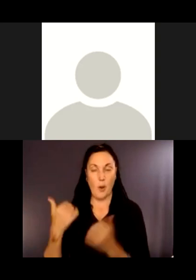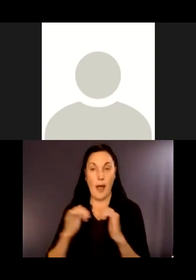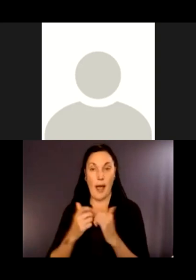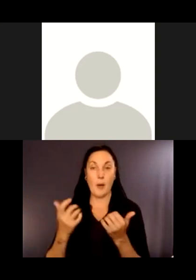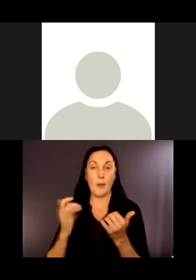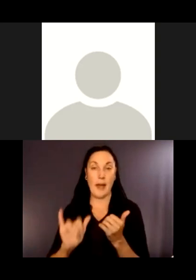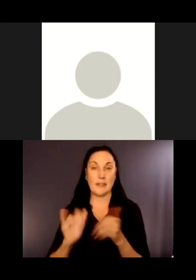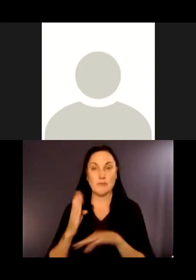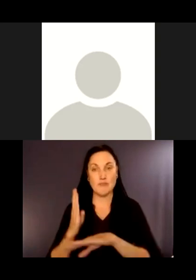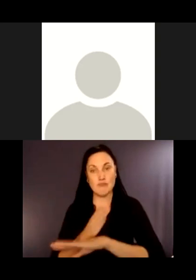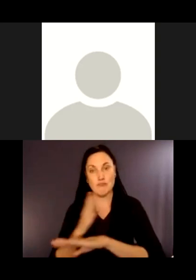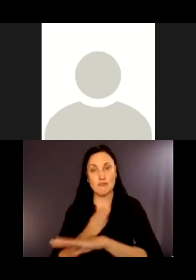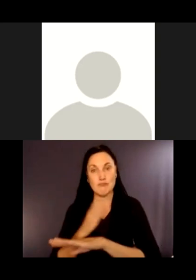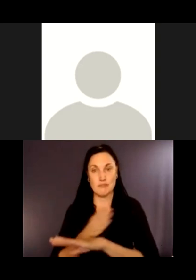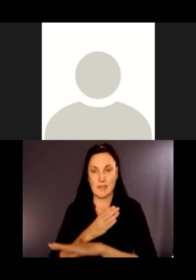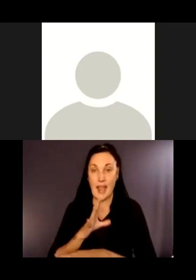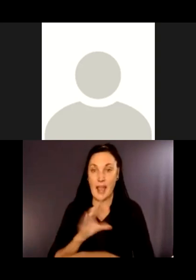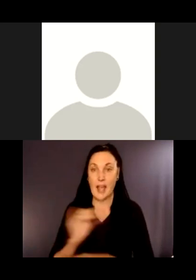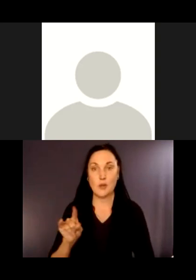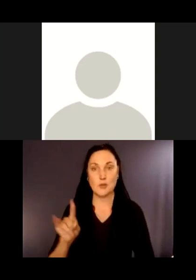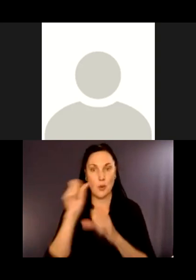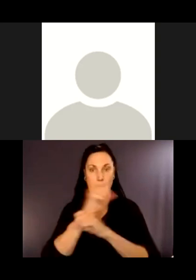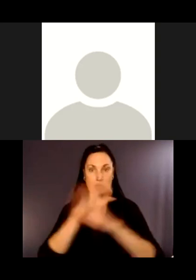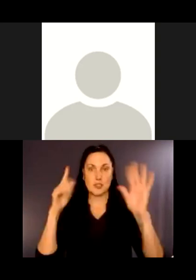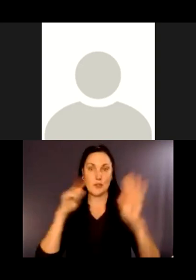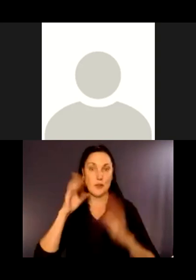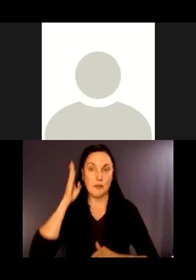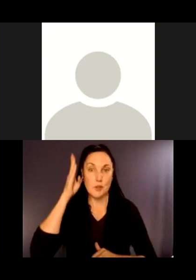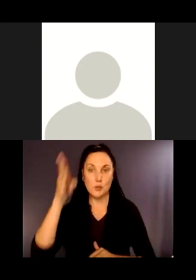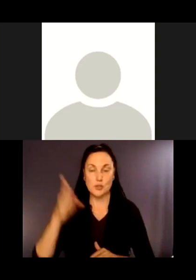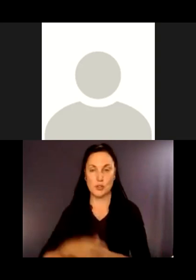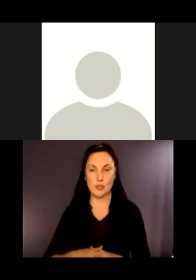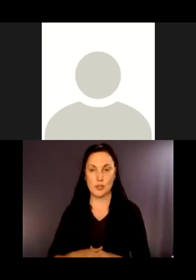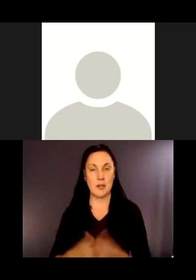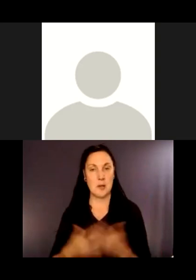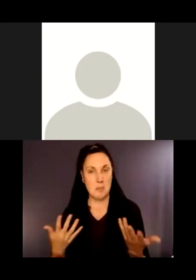how you're planning to bring it back to what it might have been like before that. That's all fascinating.